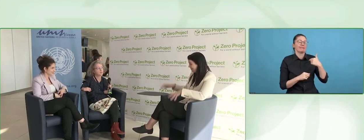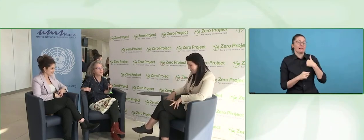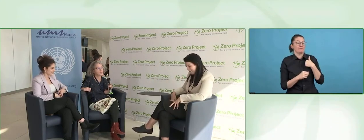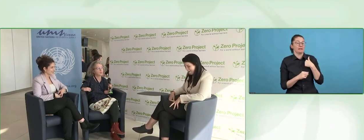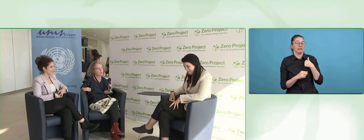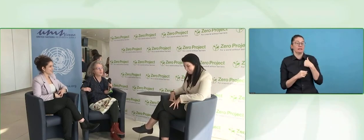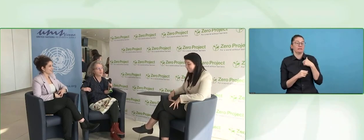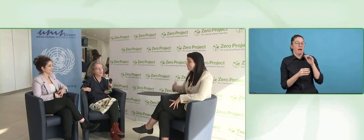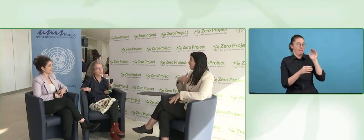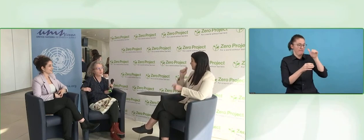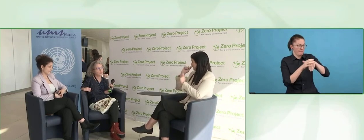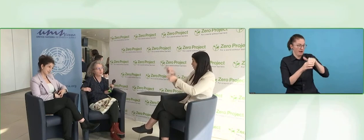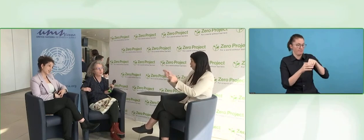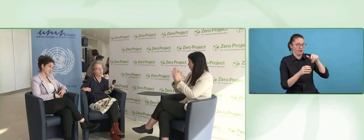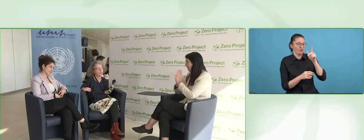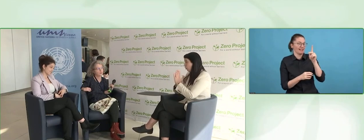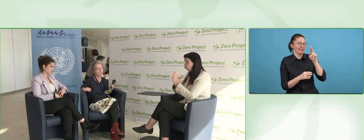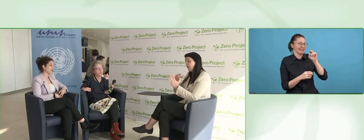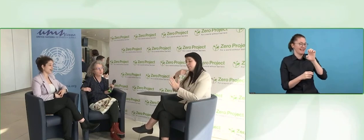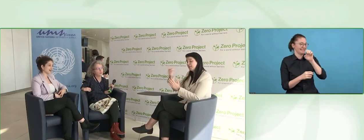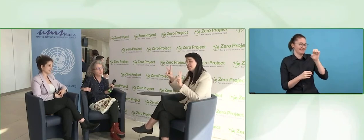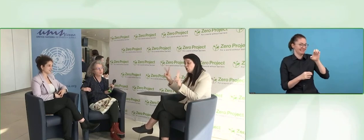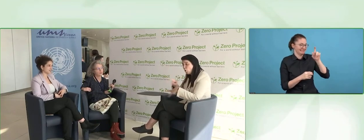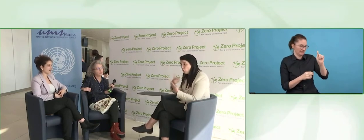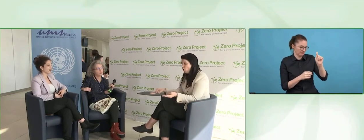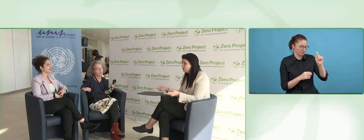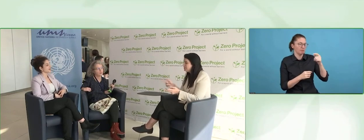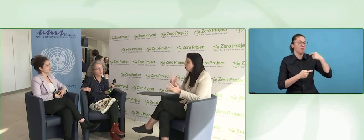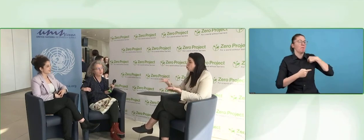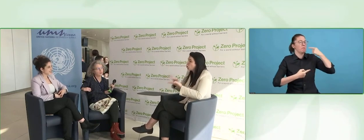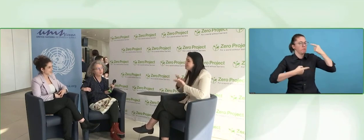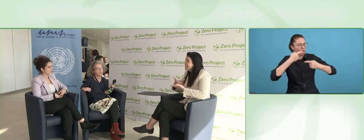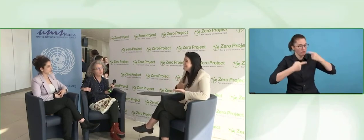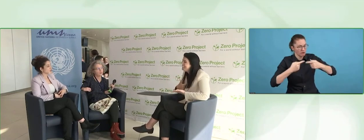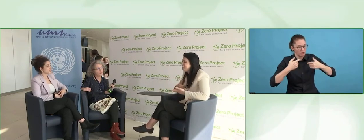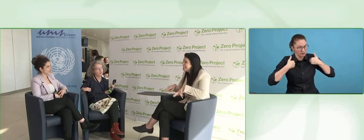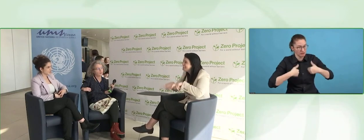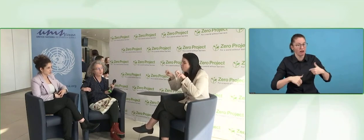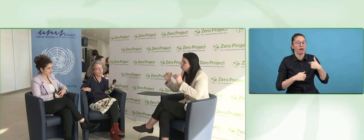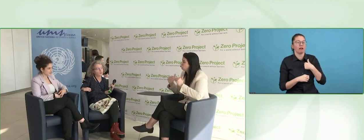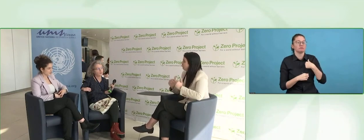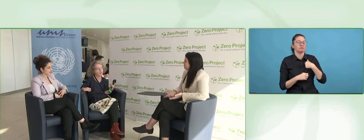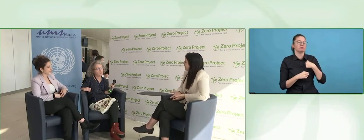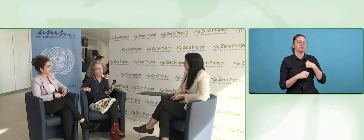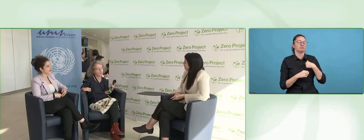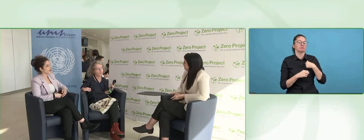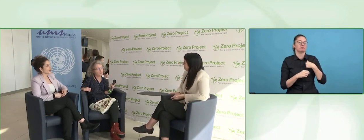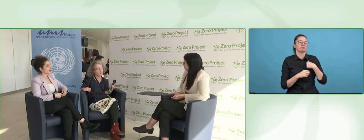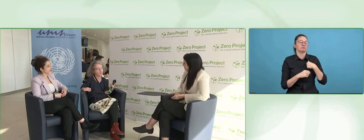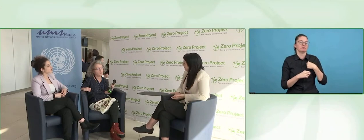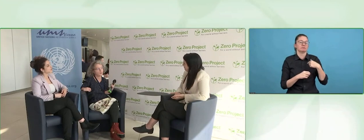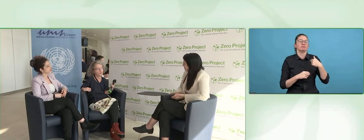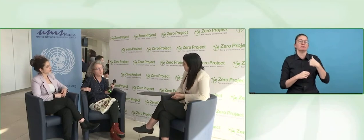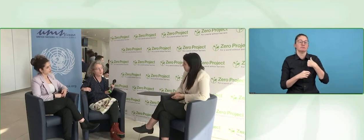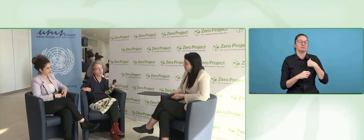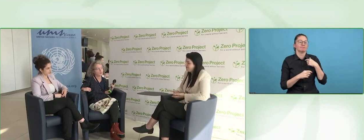She cannot work in the beginning. So, I asked the Knesset to change it, to give me equal opportunity,